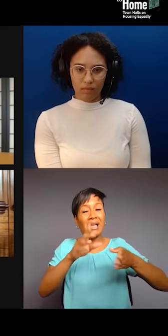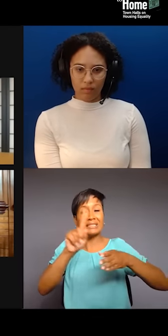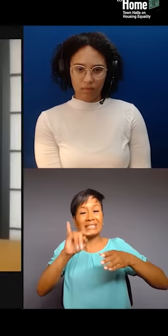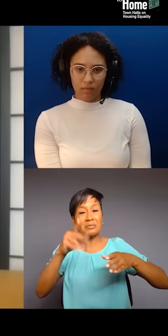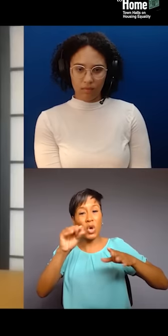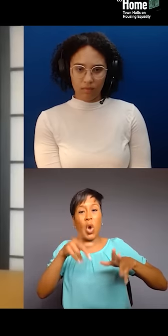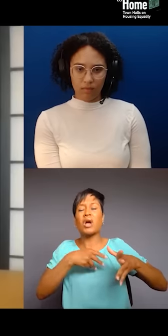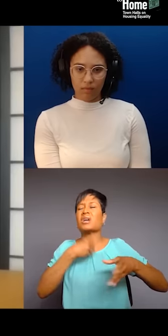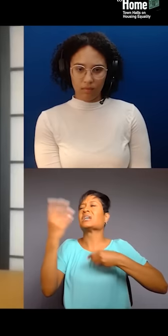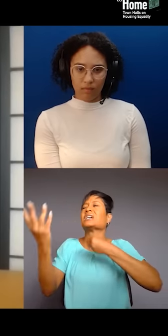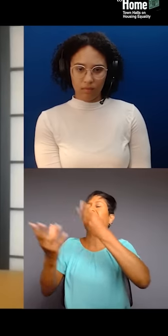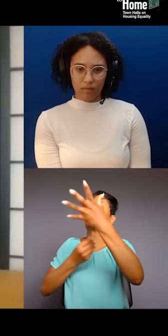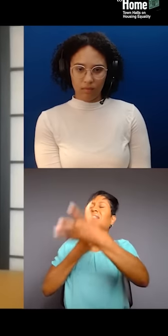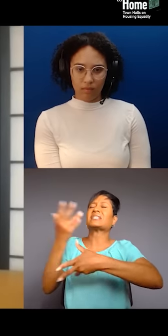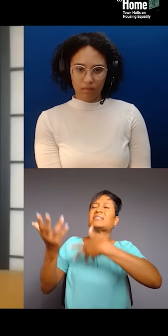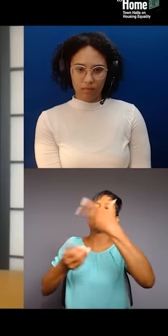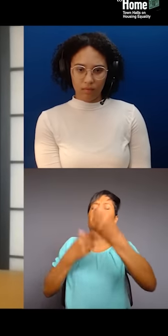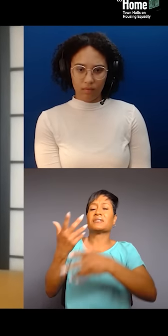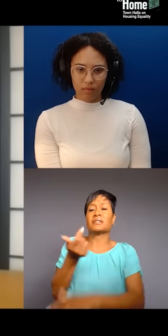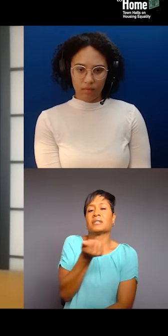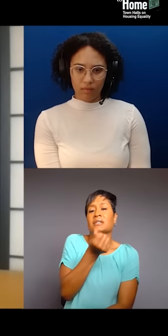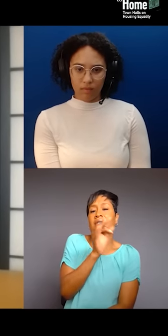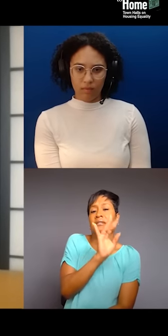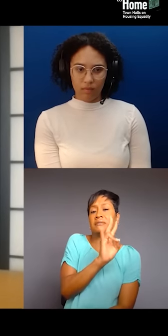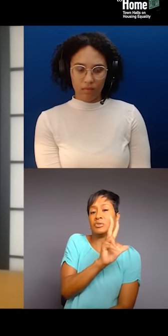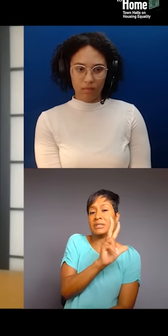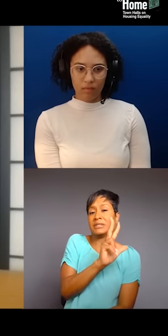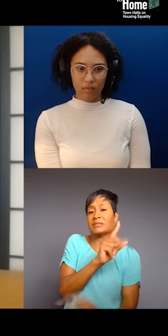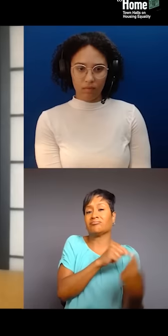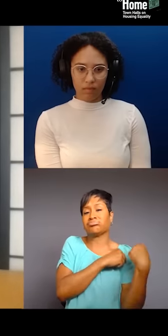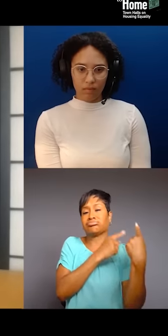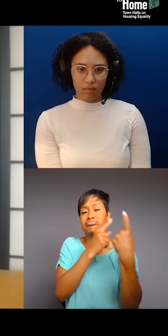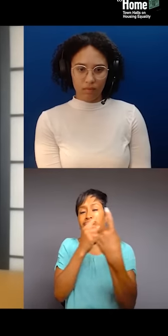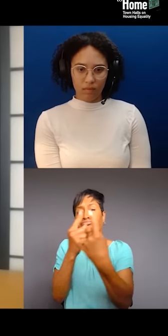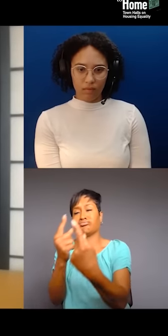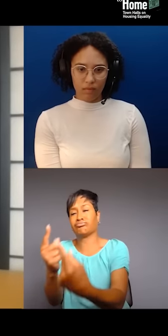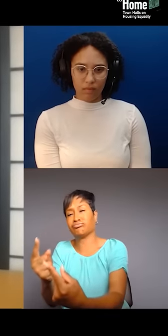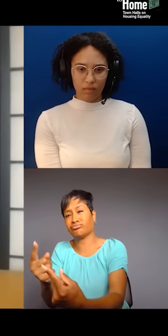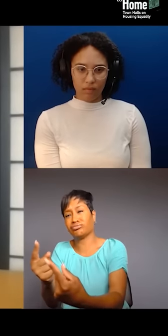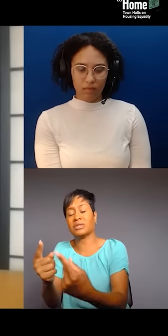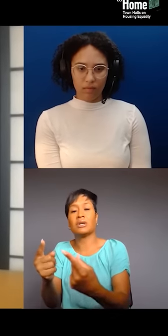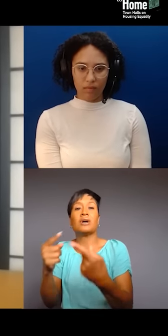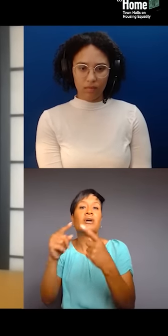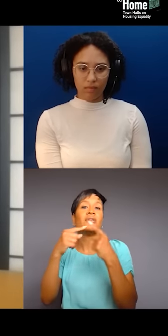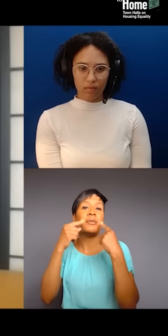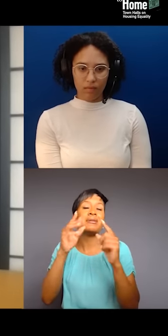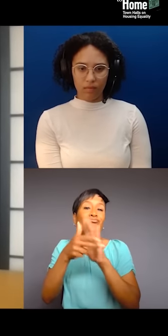And what have brands, what have corporations, whether it's fashion, corporations, whether it's museums, we're now just having